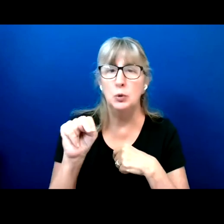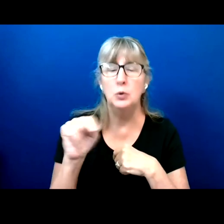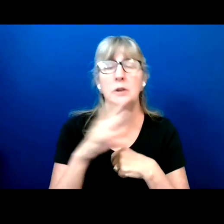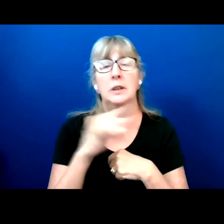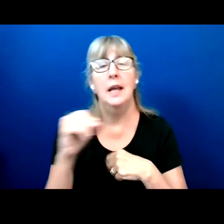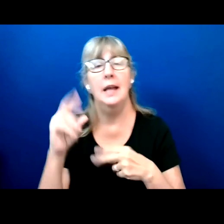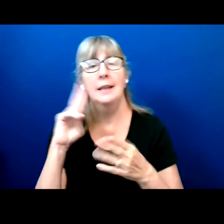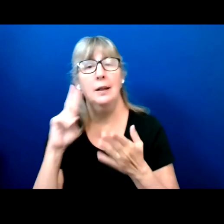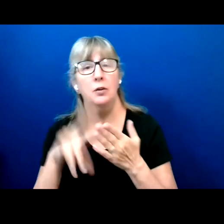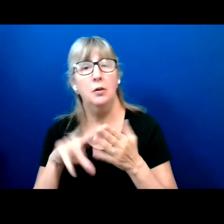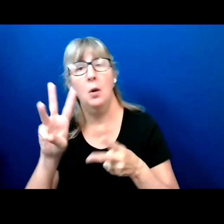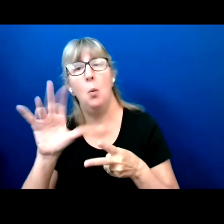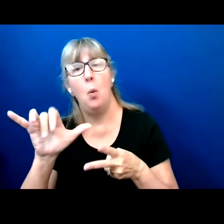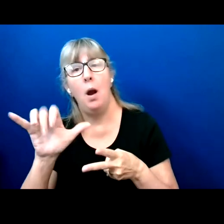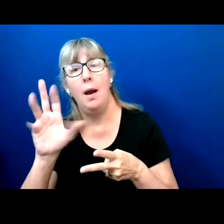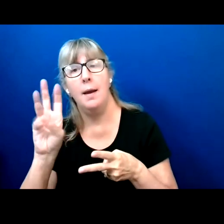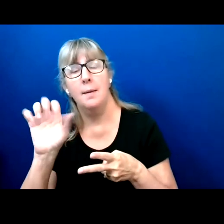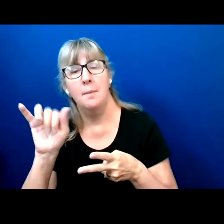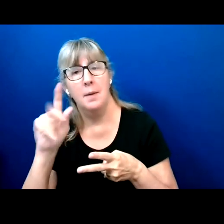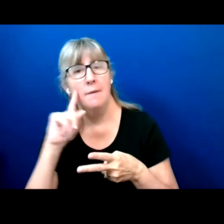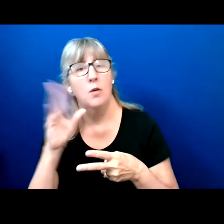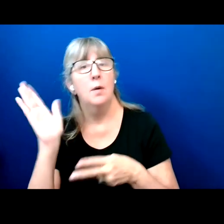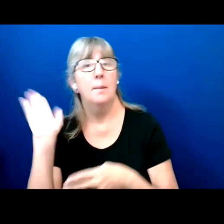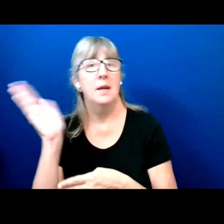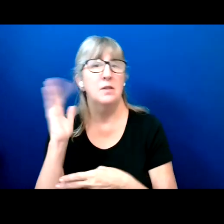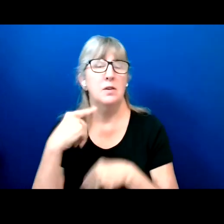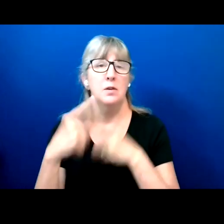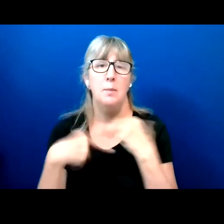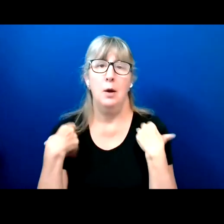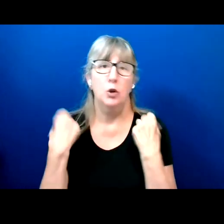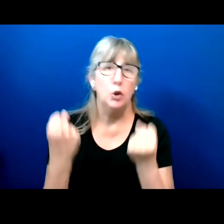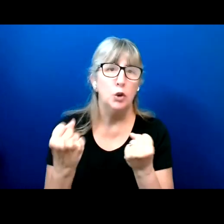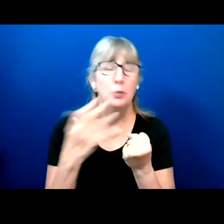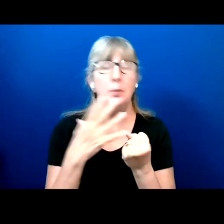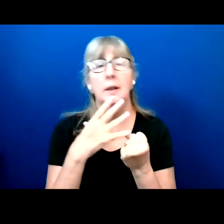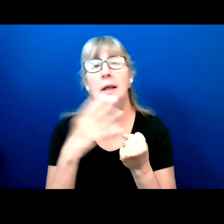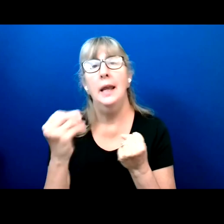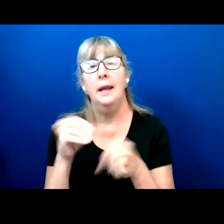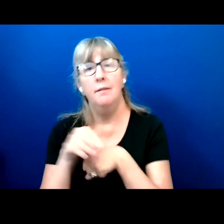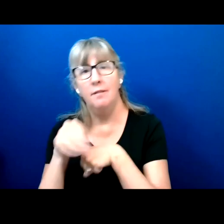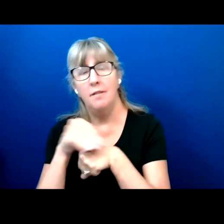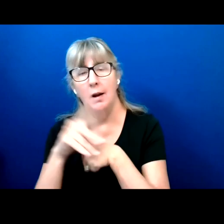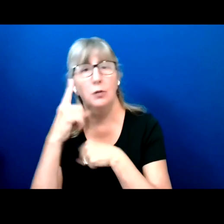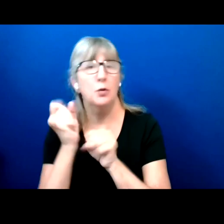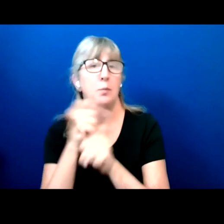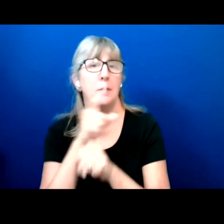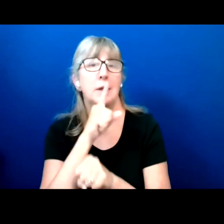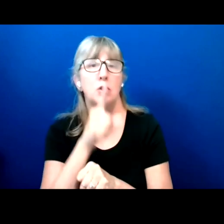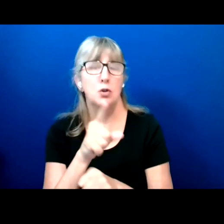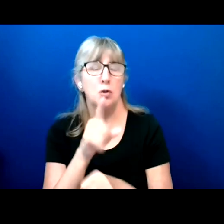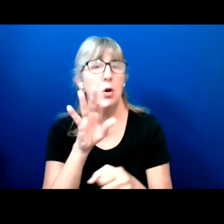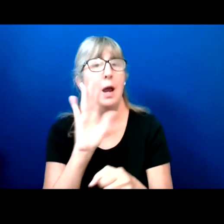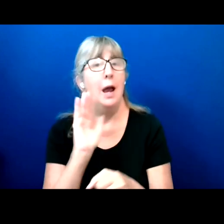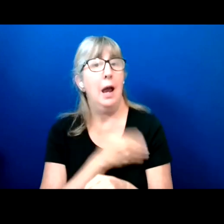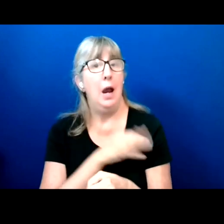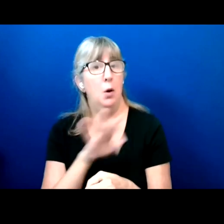giving the message of encouragement and advice for making sure our votes count in this year's election.